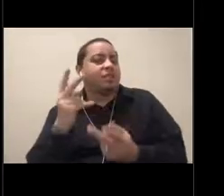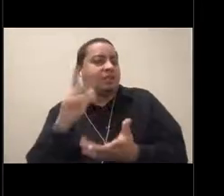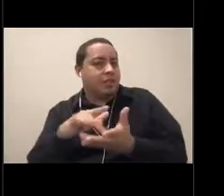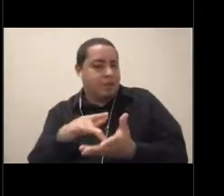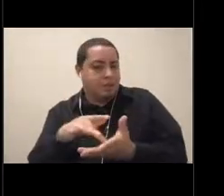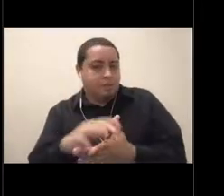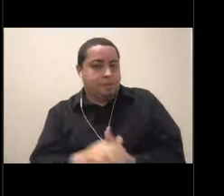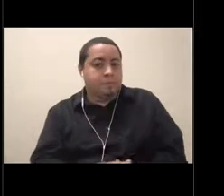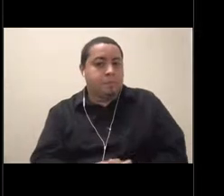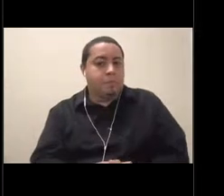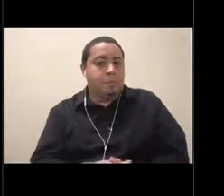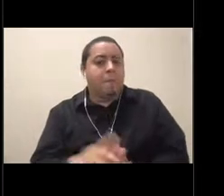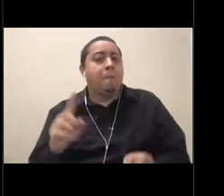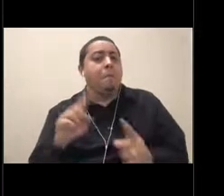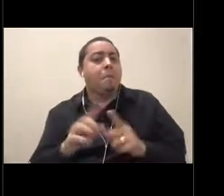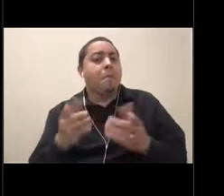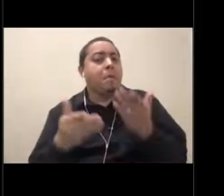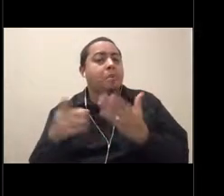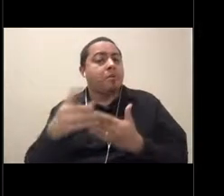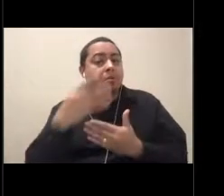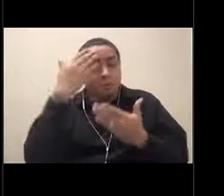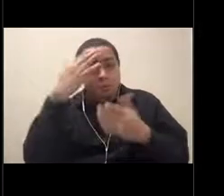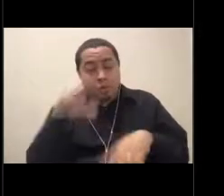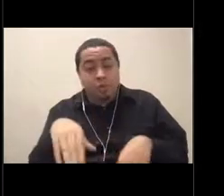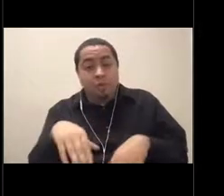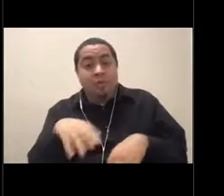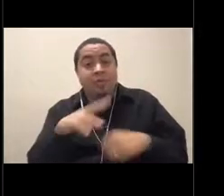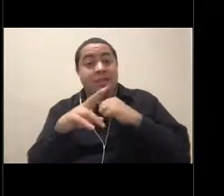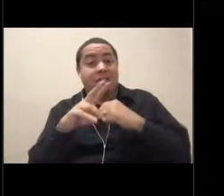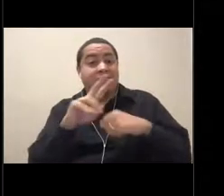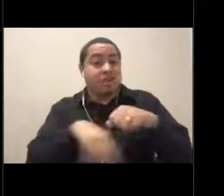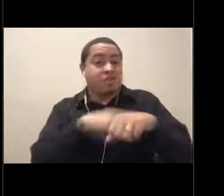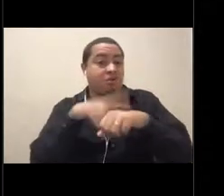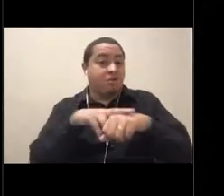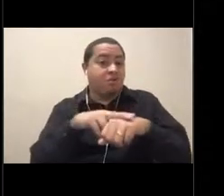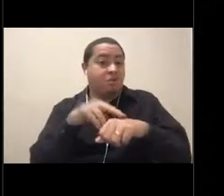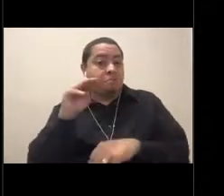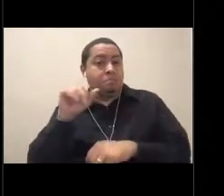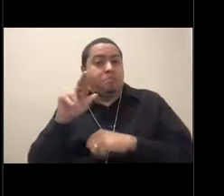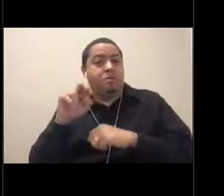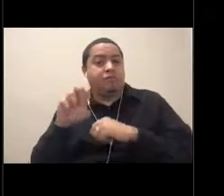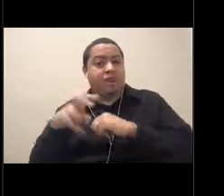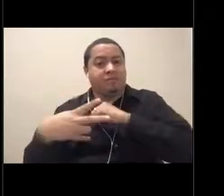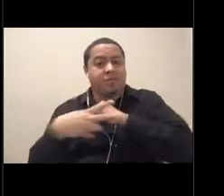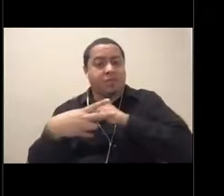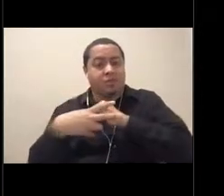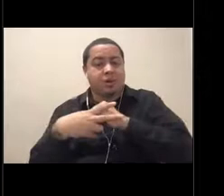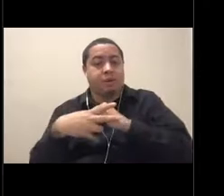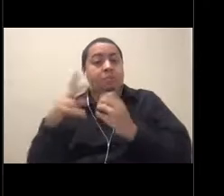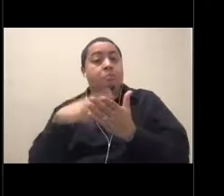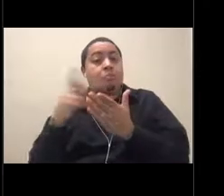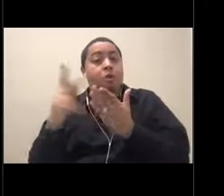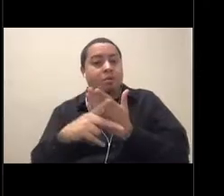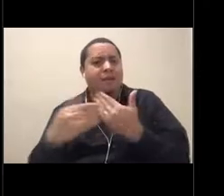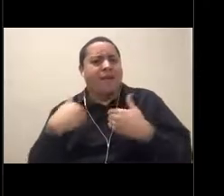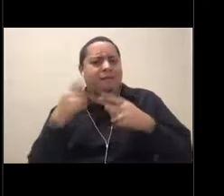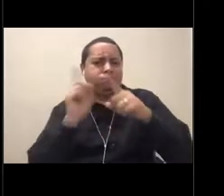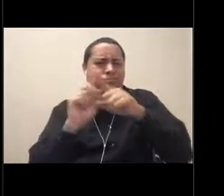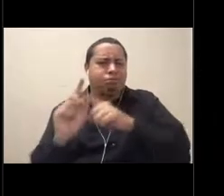but you might not be aware that the National Marine Sanctuary Program actually has sites all over the United States. There's about 14 different sanctuaries